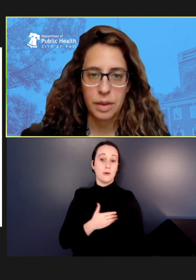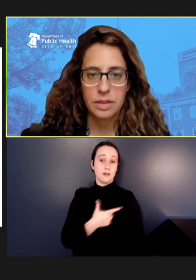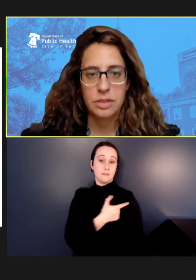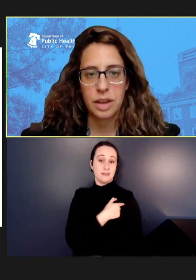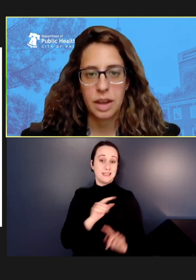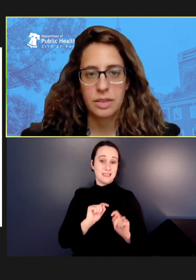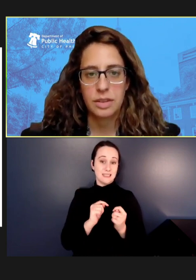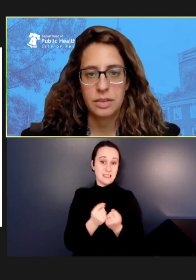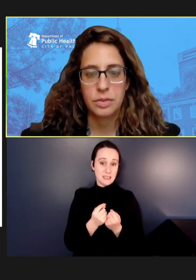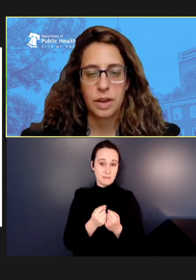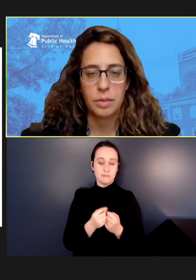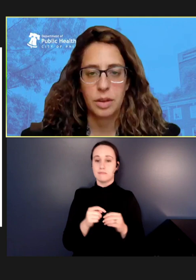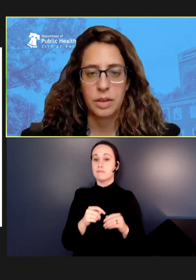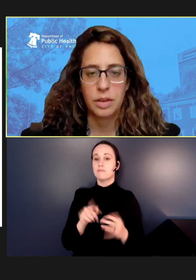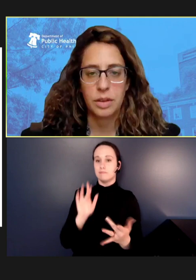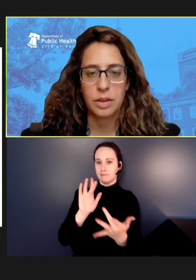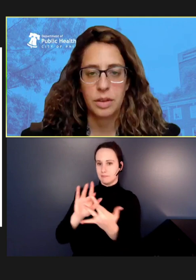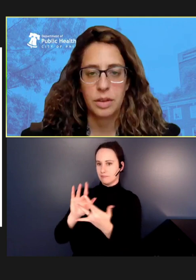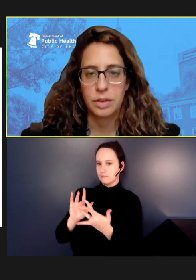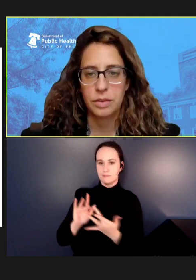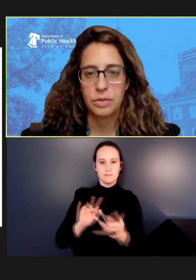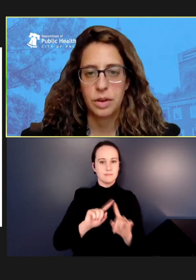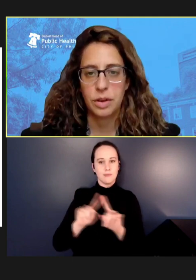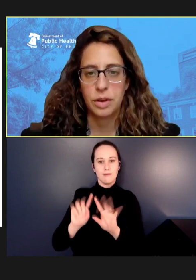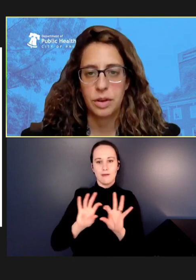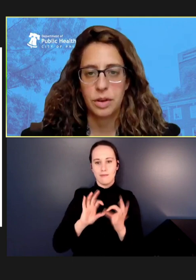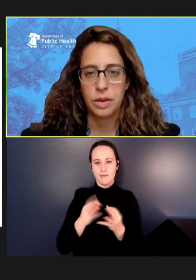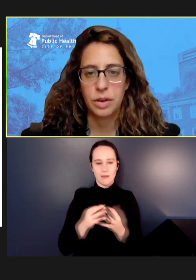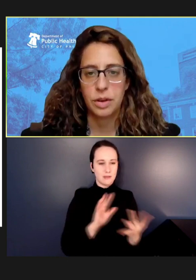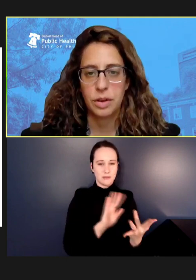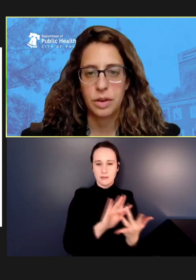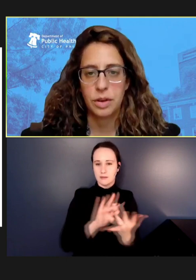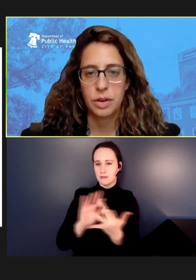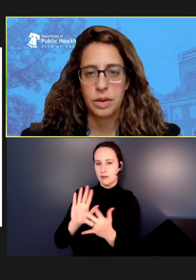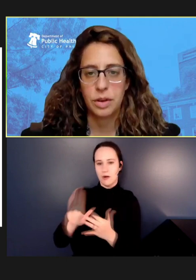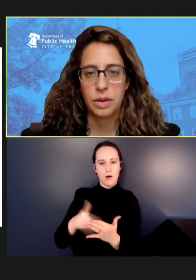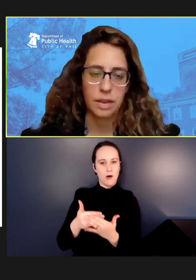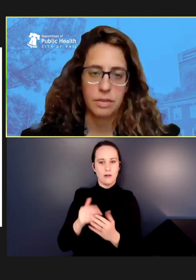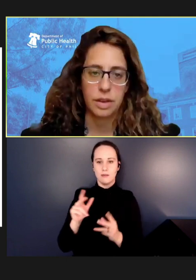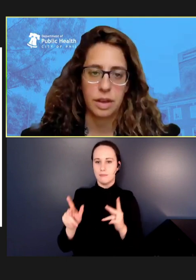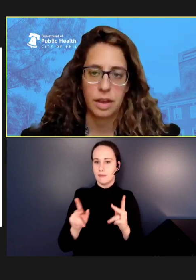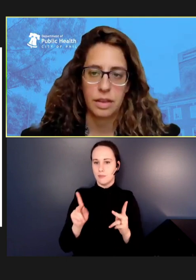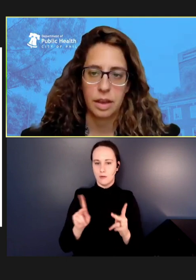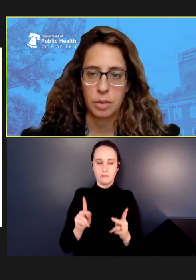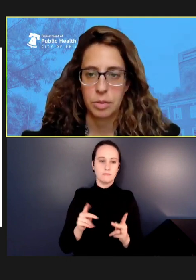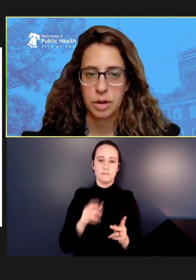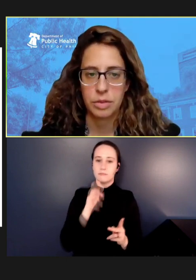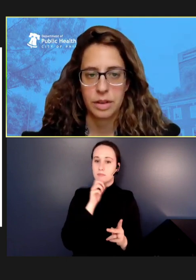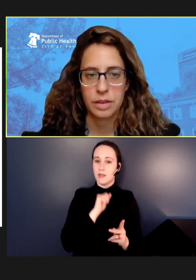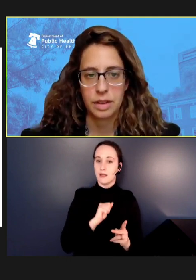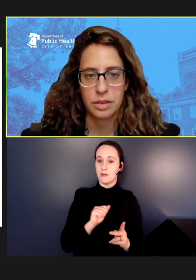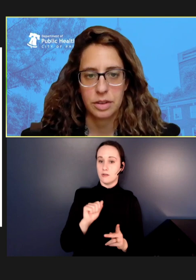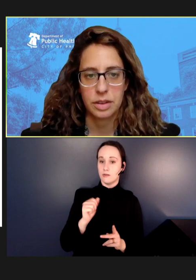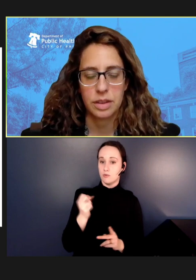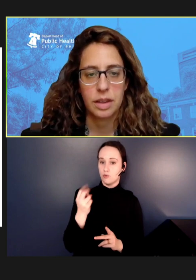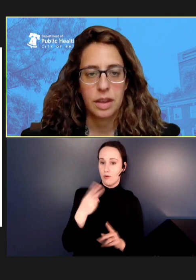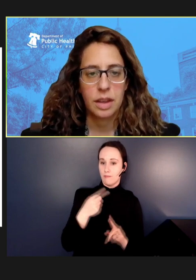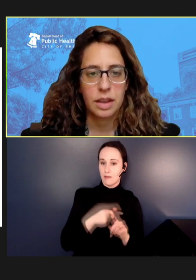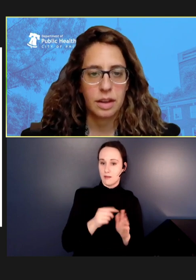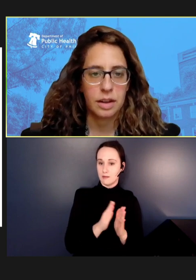messaging out to families of all residents aged 12 months to six years without an MMR vaccination in